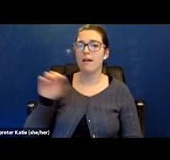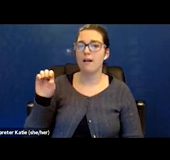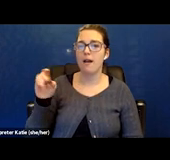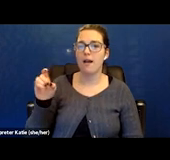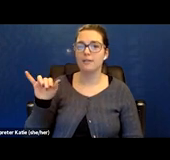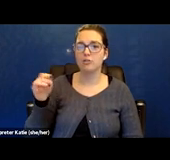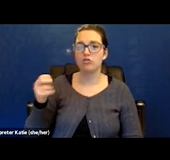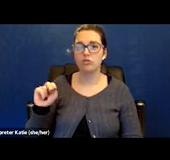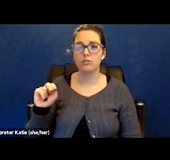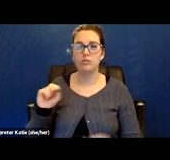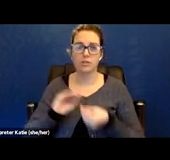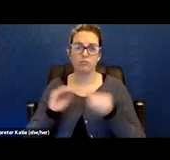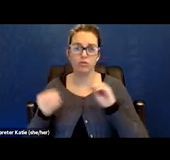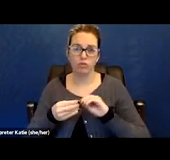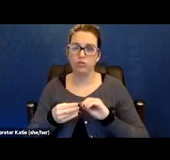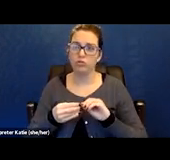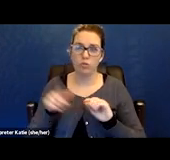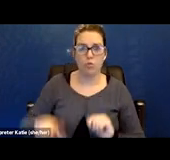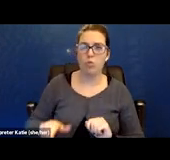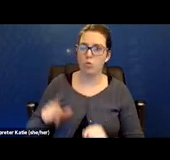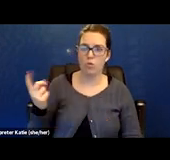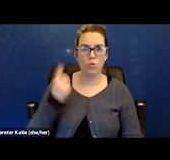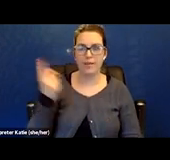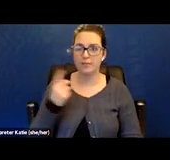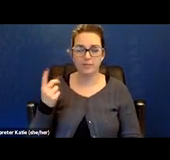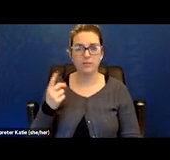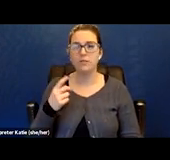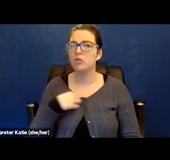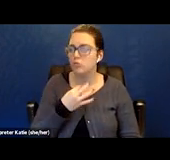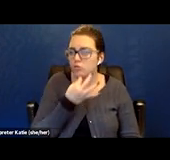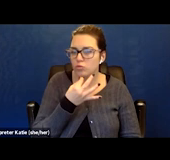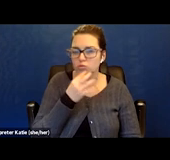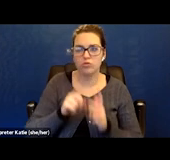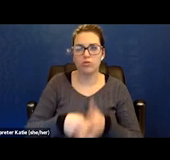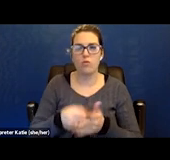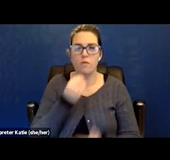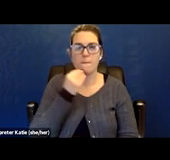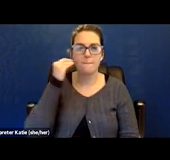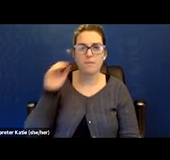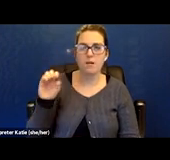from them putting me on home oxygen, still today. I still see doctors today, it's a year and half later.